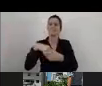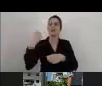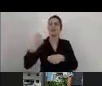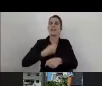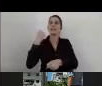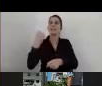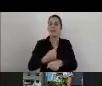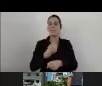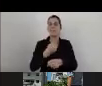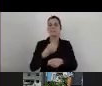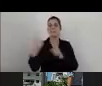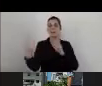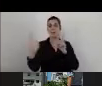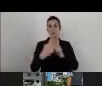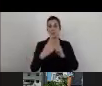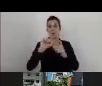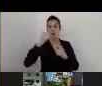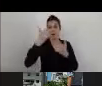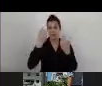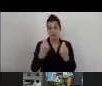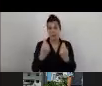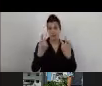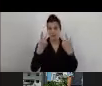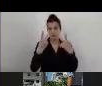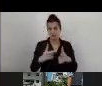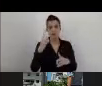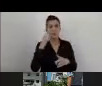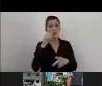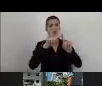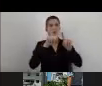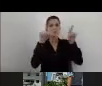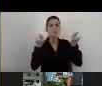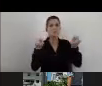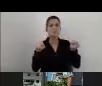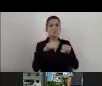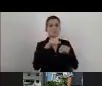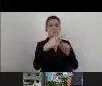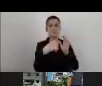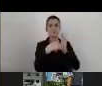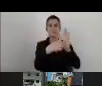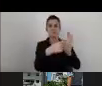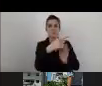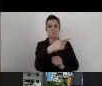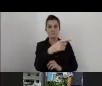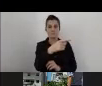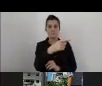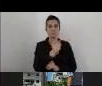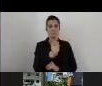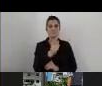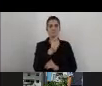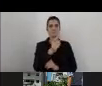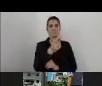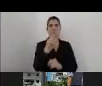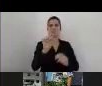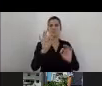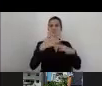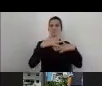So you can see here the model that is the structure of Global Ramp,